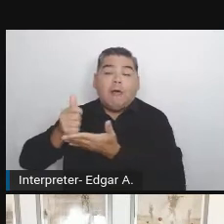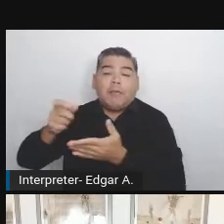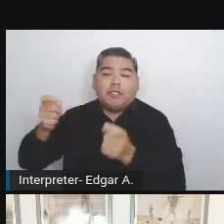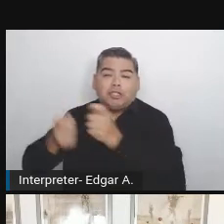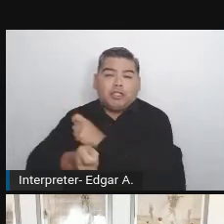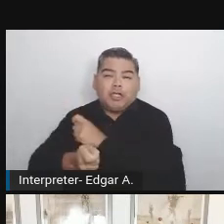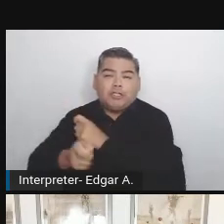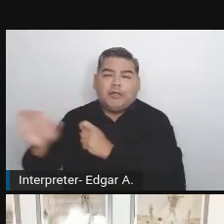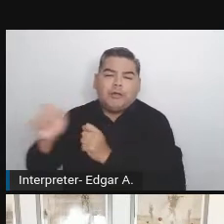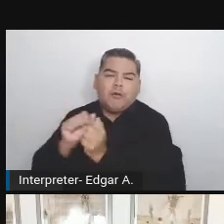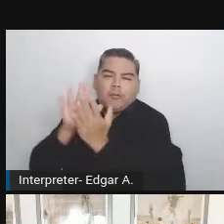towards accessibility.